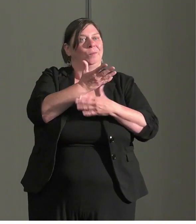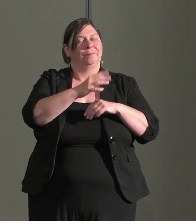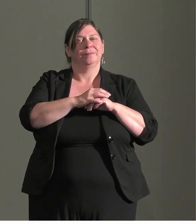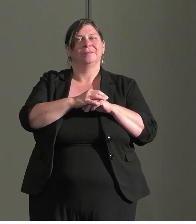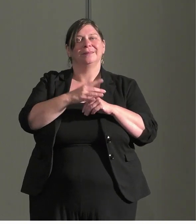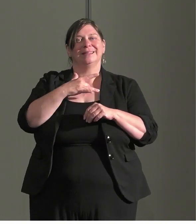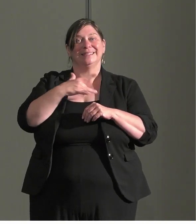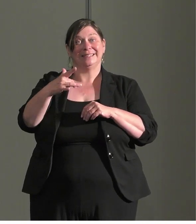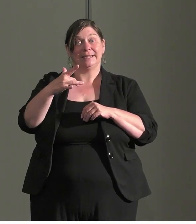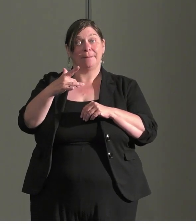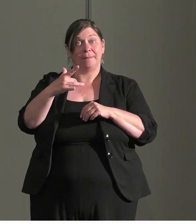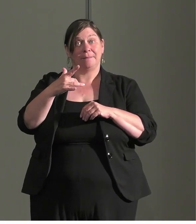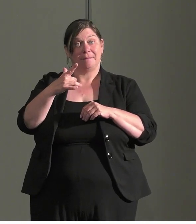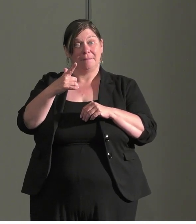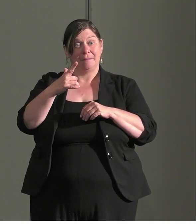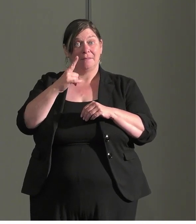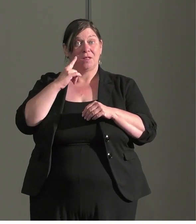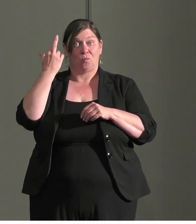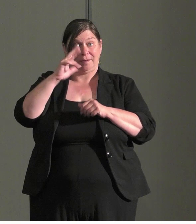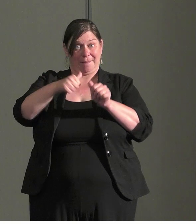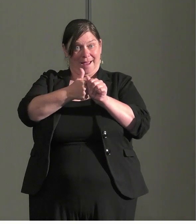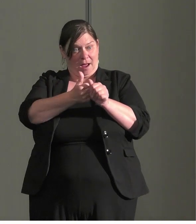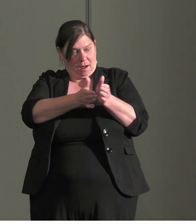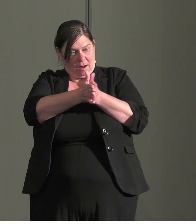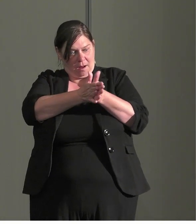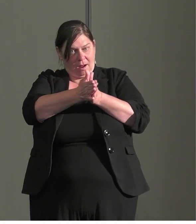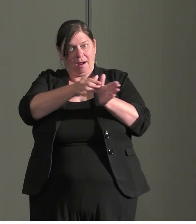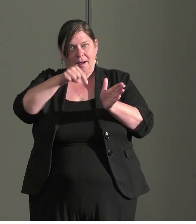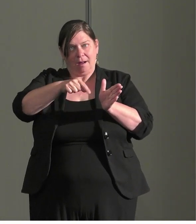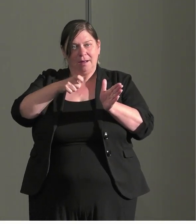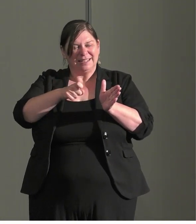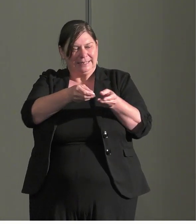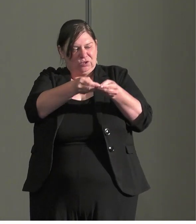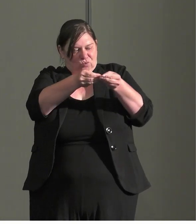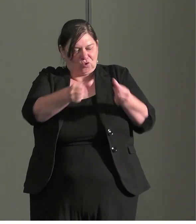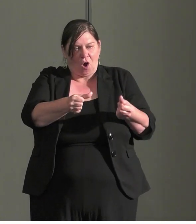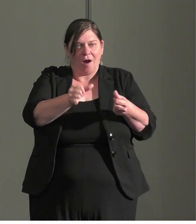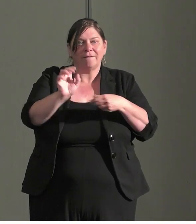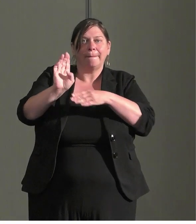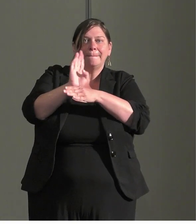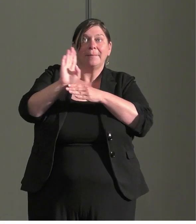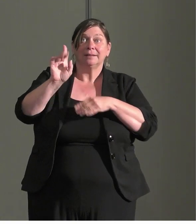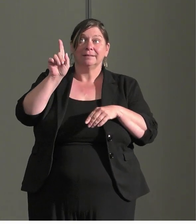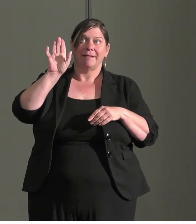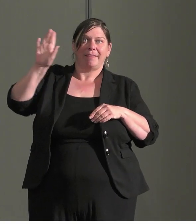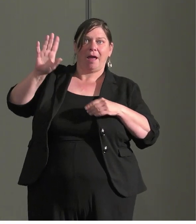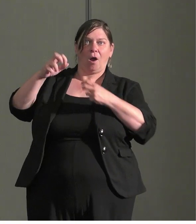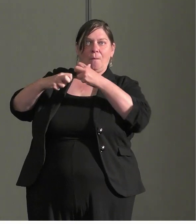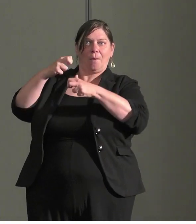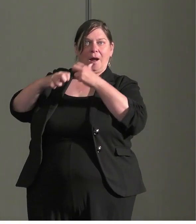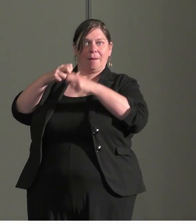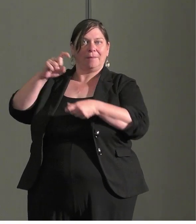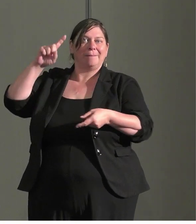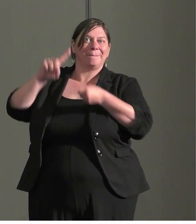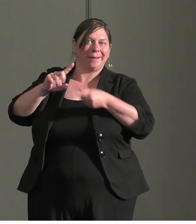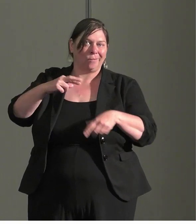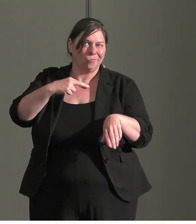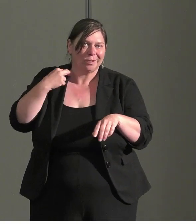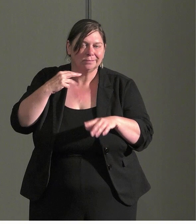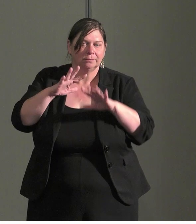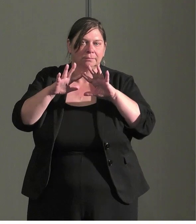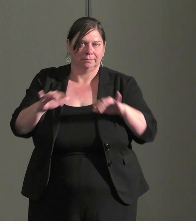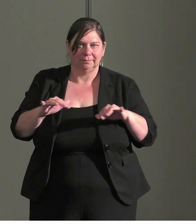are driven by the need to solve a business problem mitigated risk and things like that.